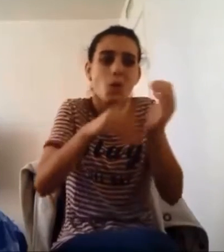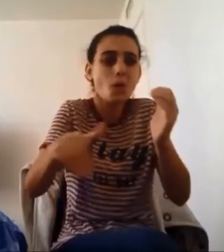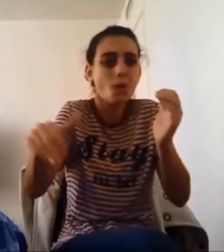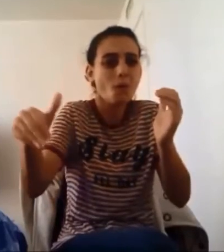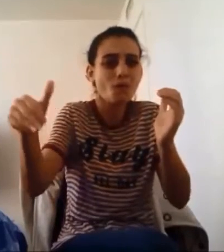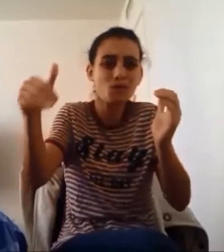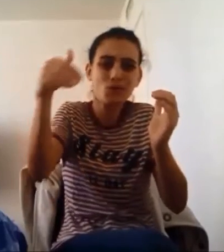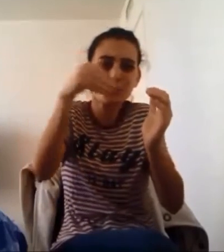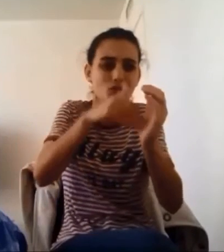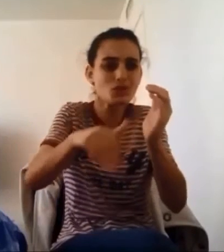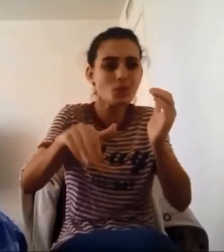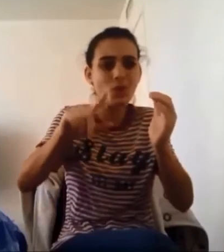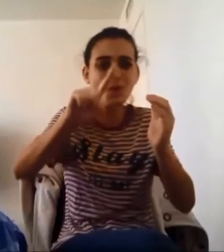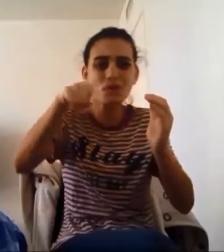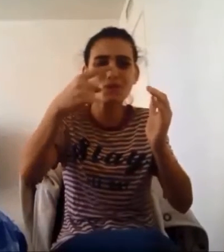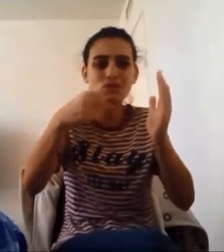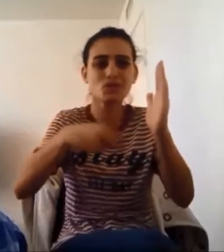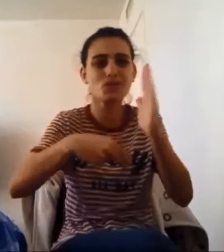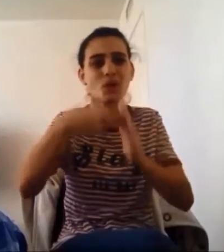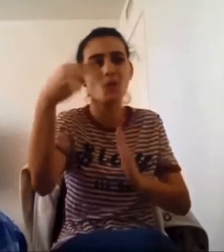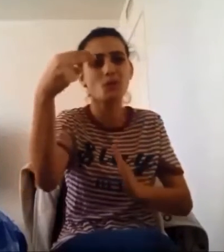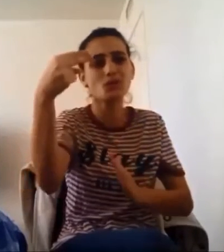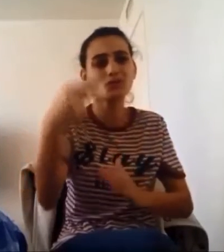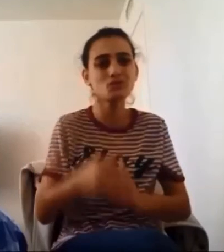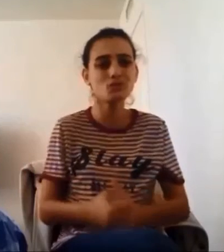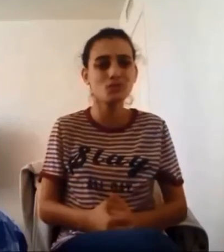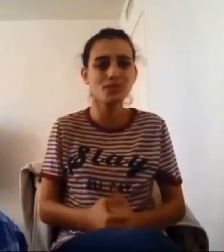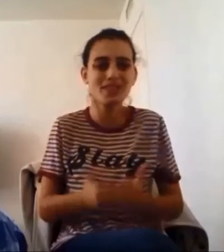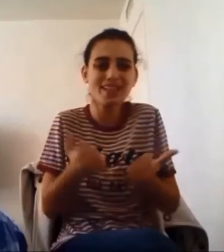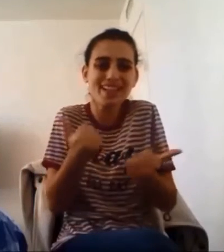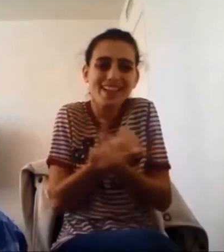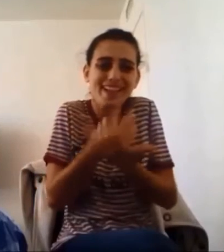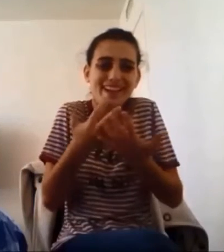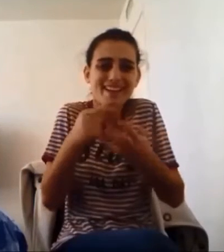Over and over, the only truth